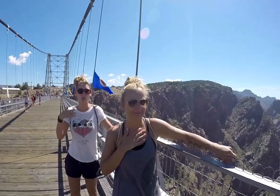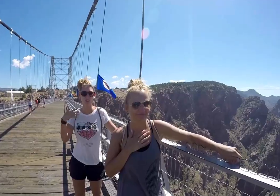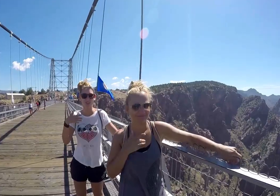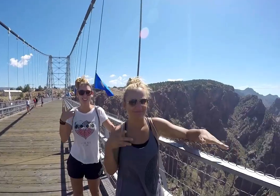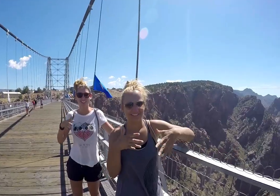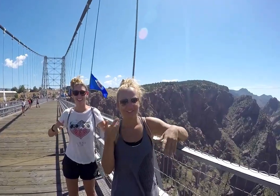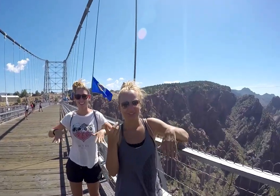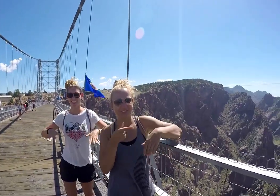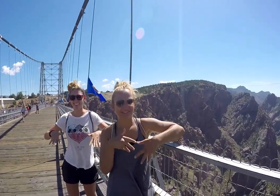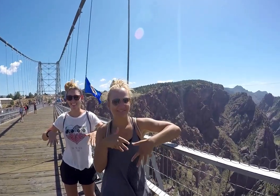Aw that dog is so scared